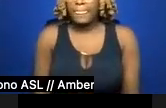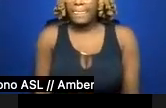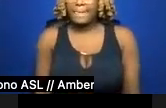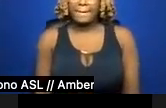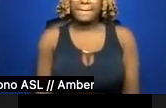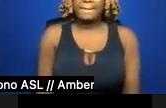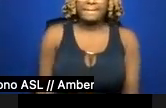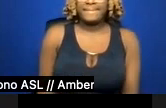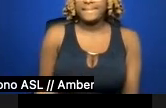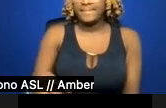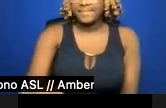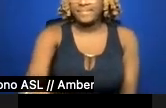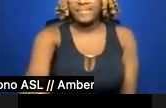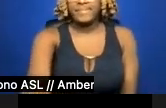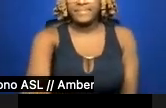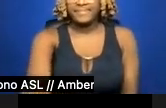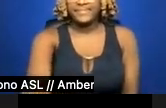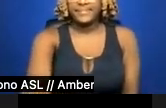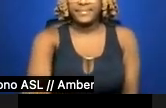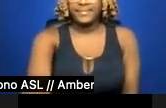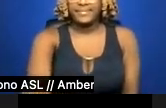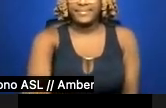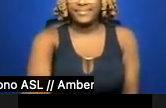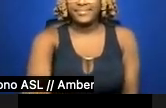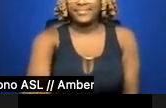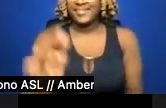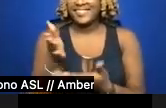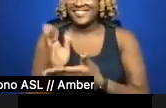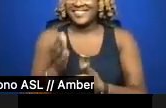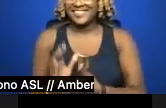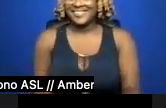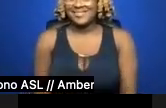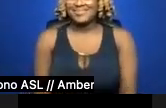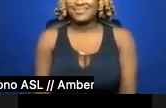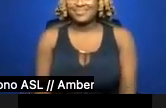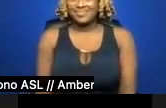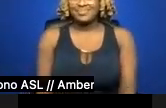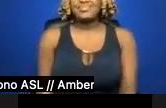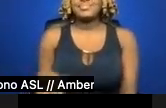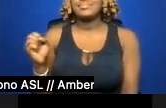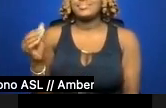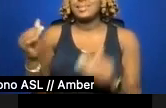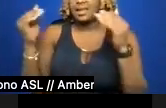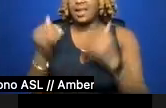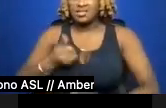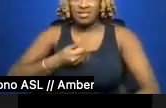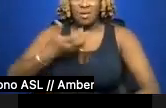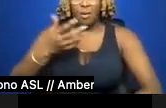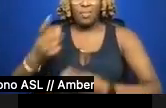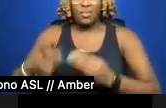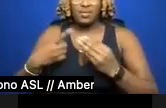Uh, all right. So the next poem is about how fraught pathology is,